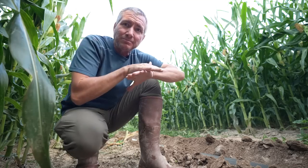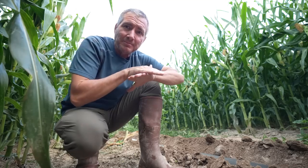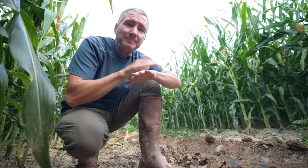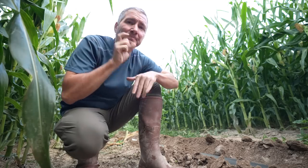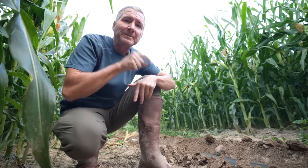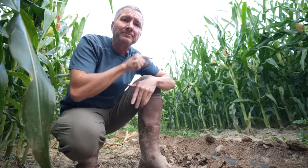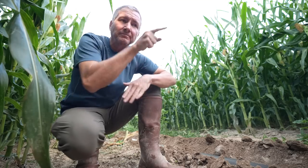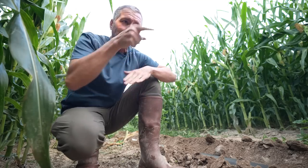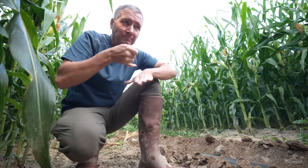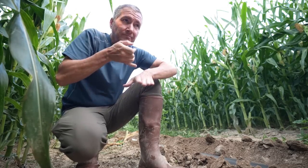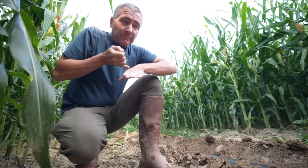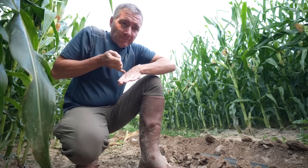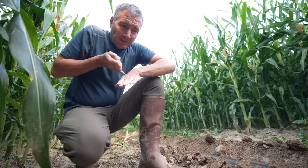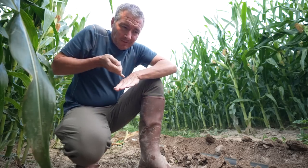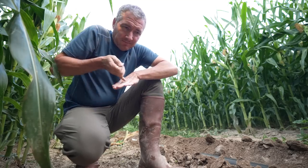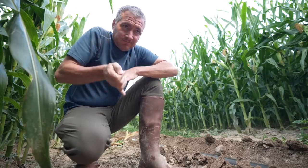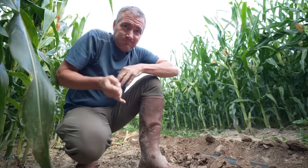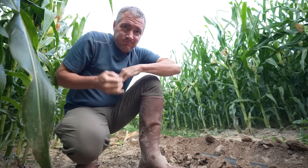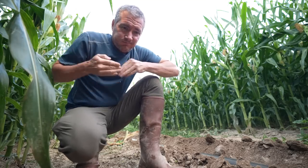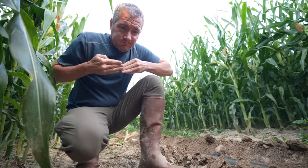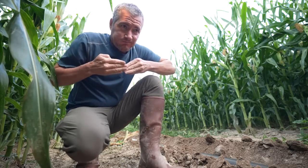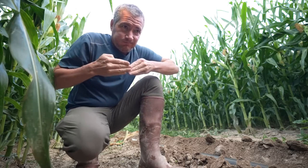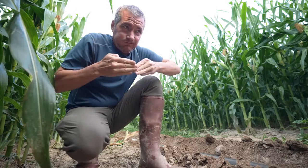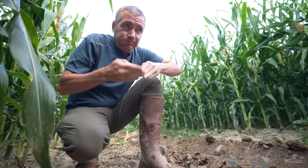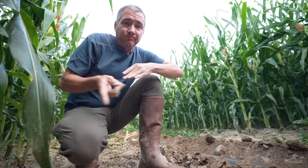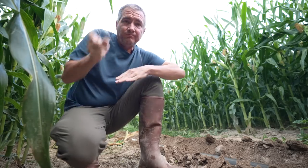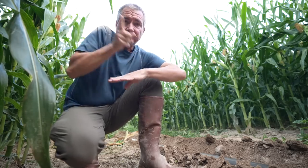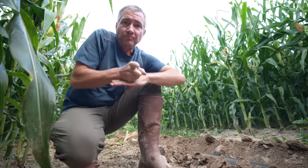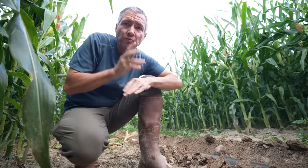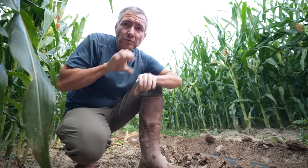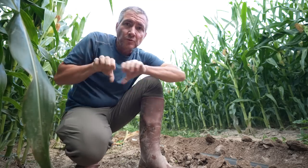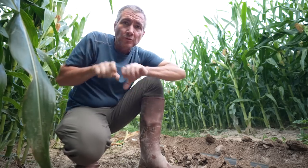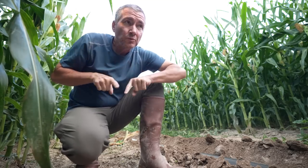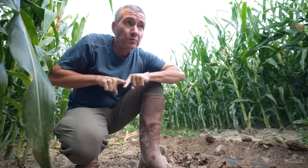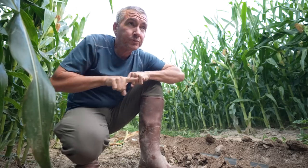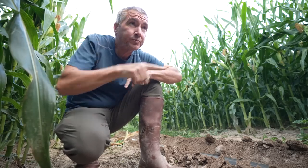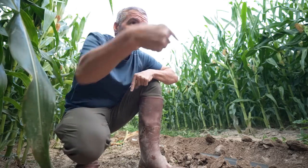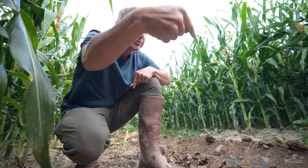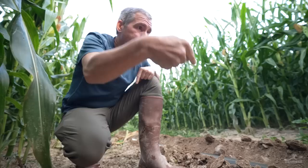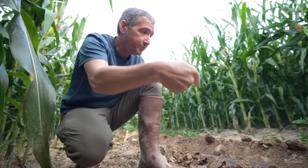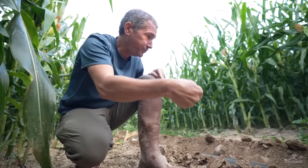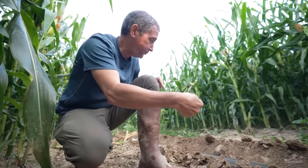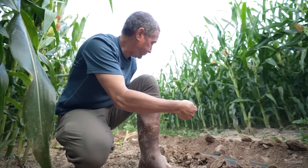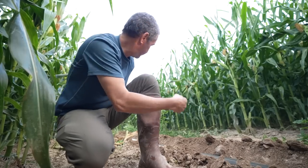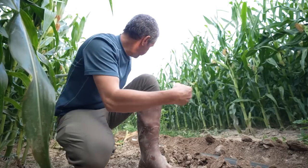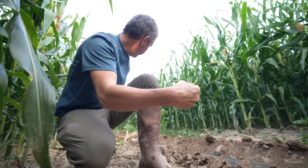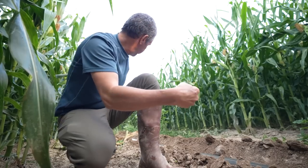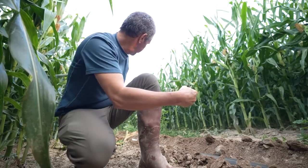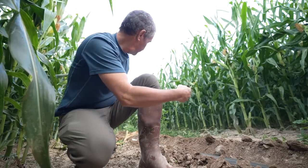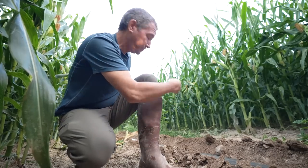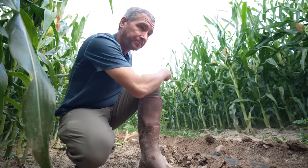Digging a deep line will allow them to lay hoses throughout and